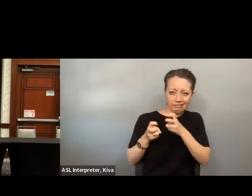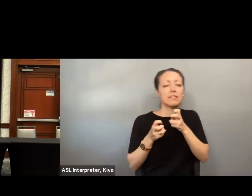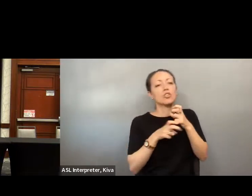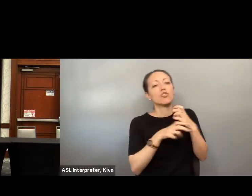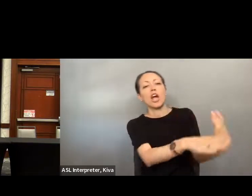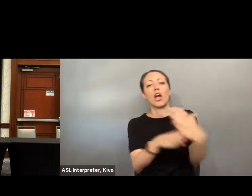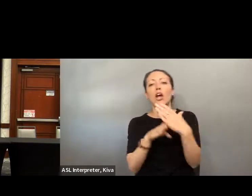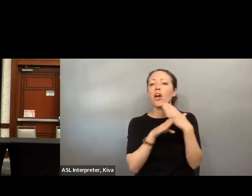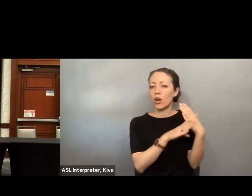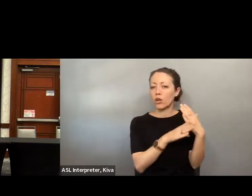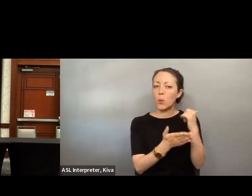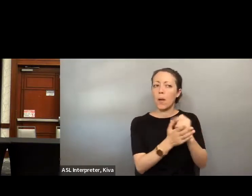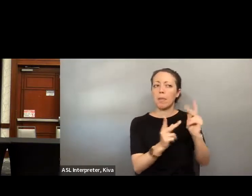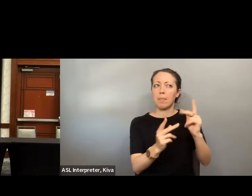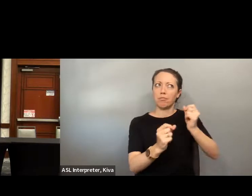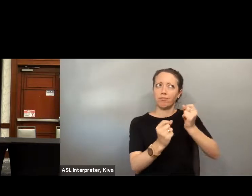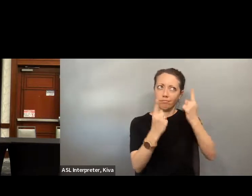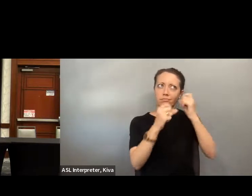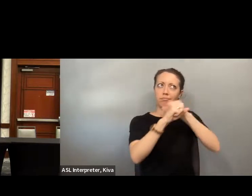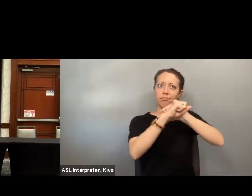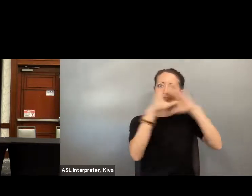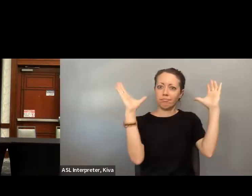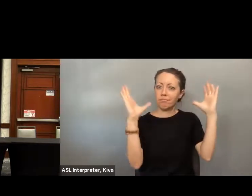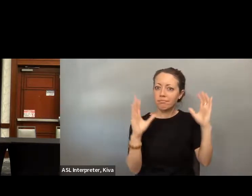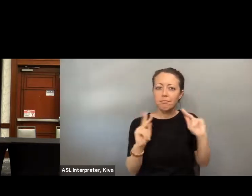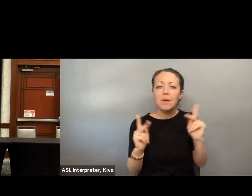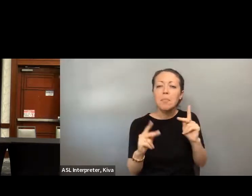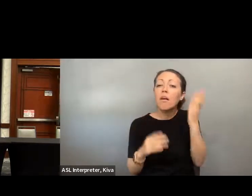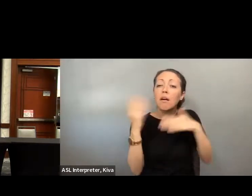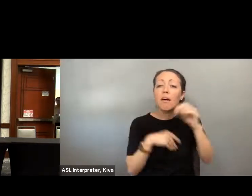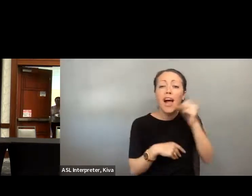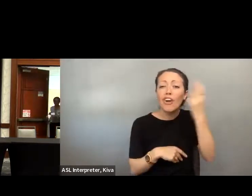we see in this world, about bringing our story to the See the barriers that others often might take for granted.